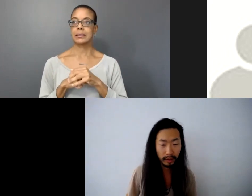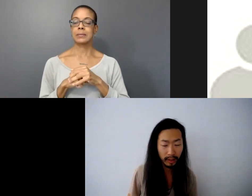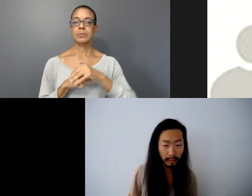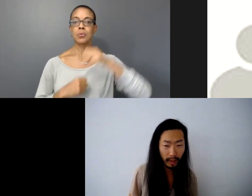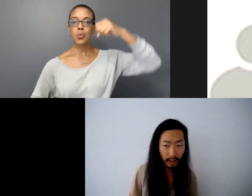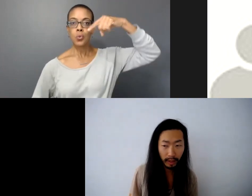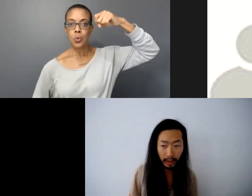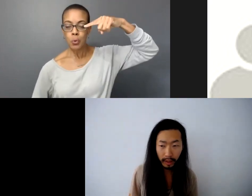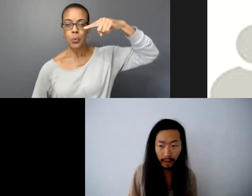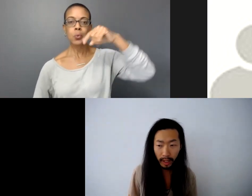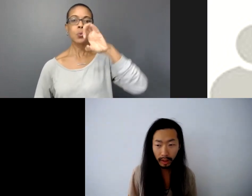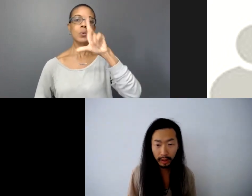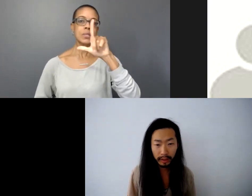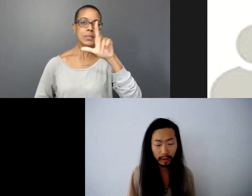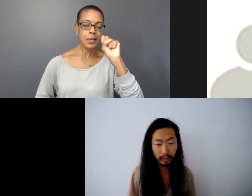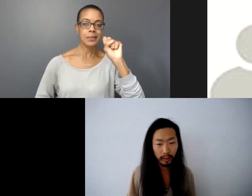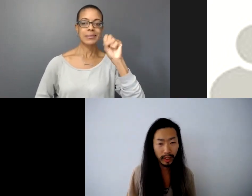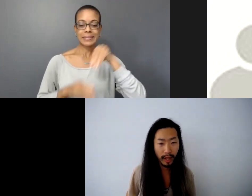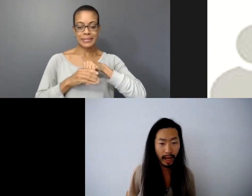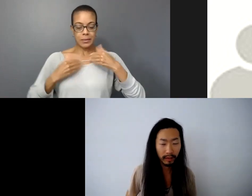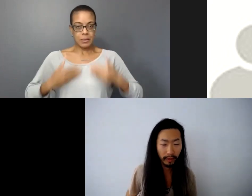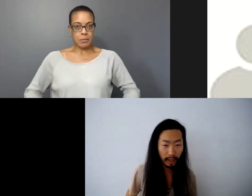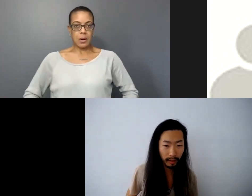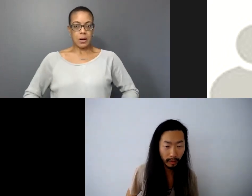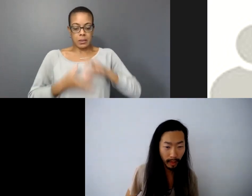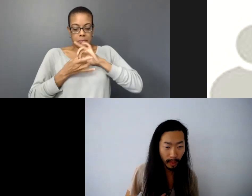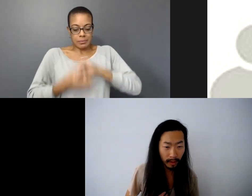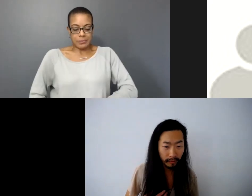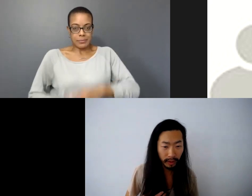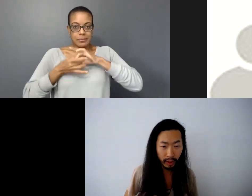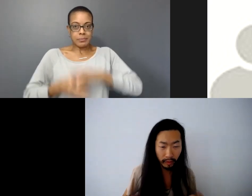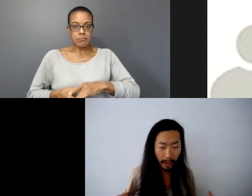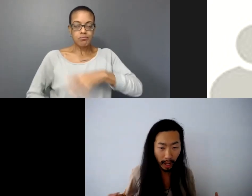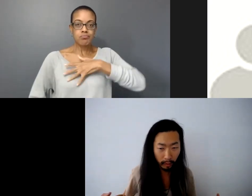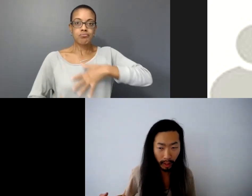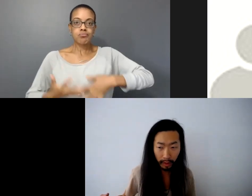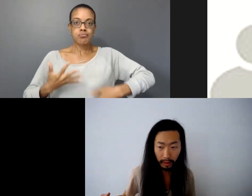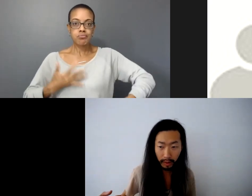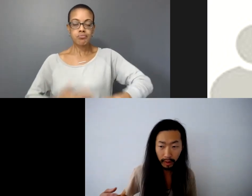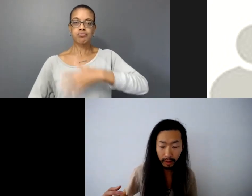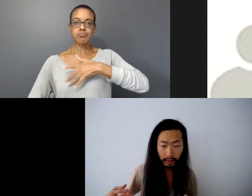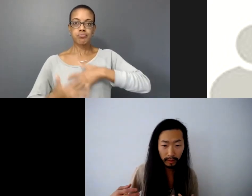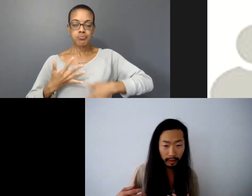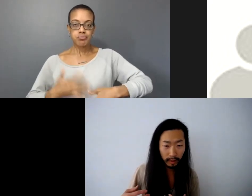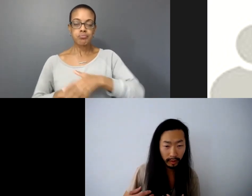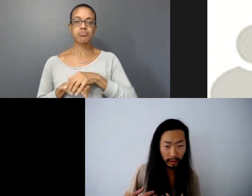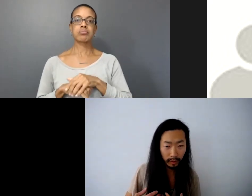in the body, as artists to really activate finding different pathways to active imagination